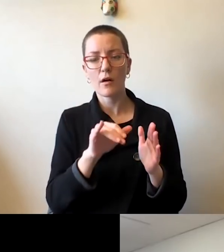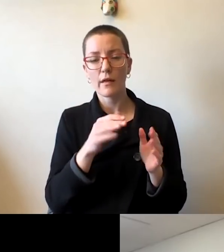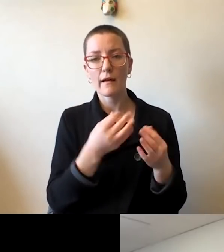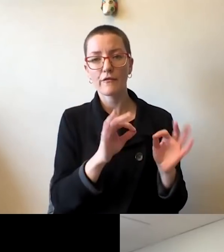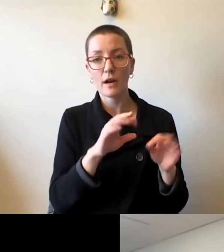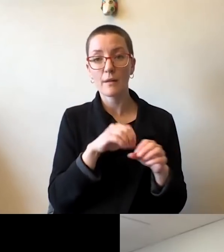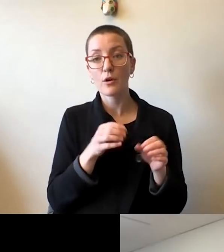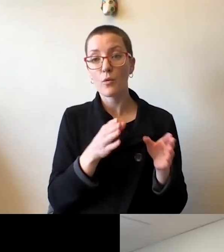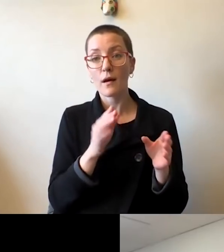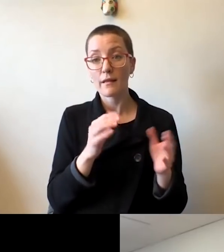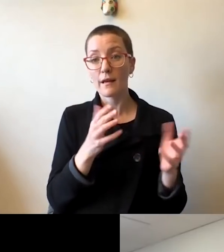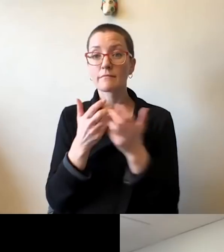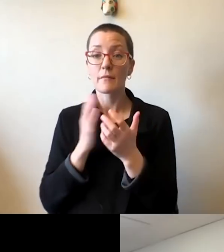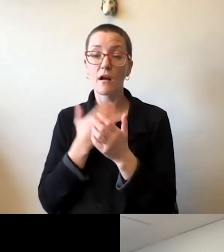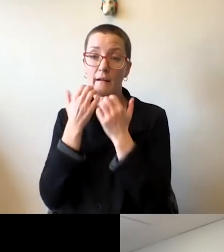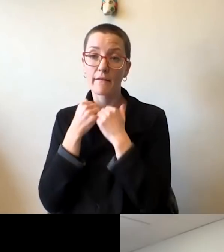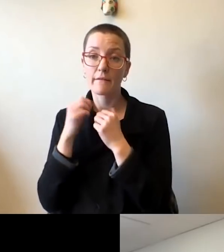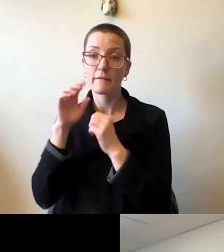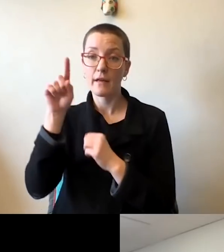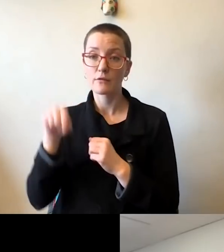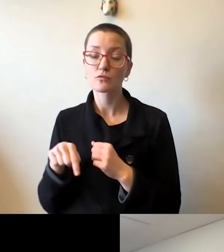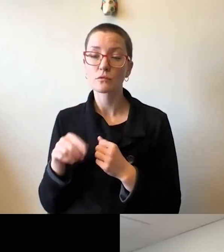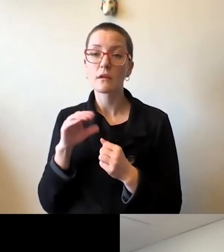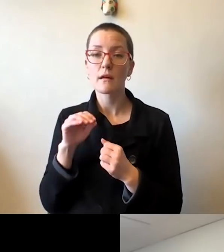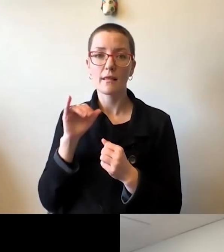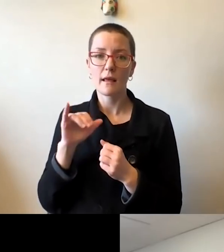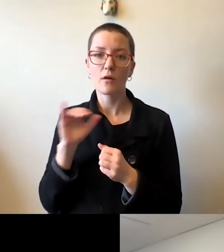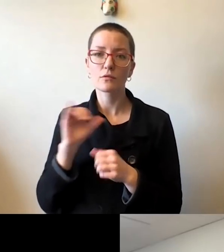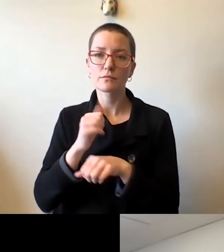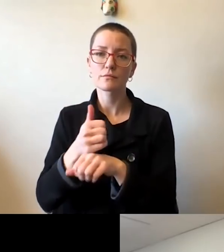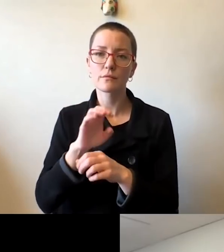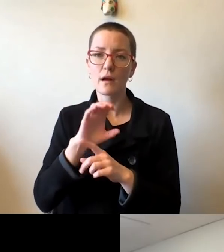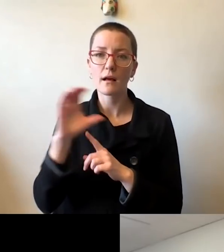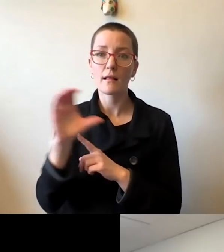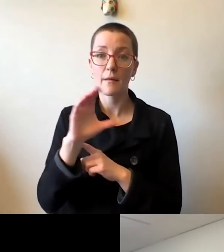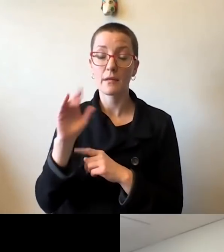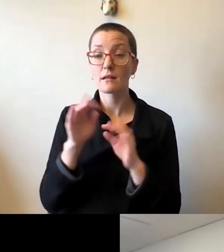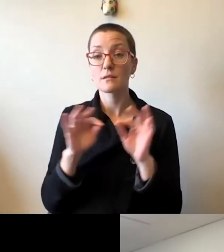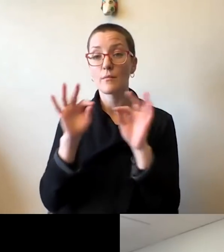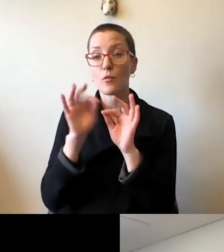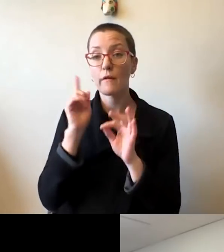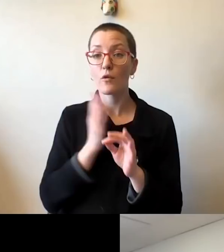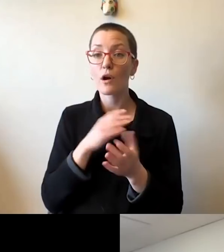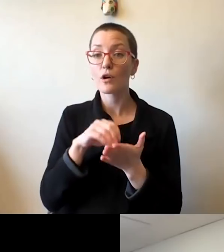with our values, and creates the kind of climate that is critically important for our students to live